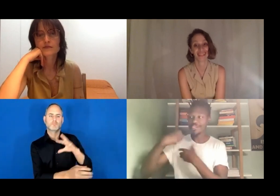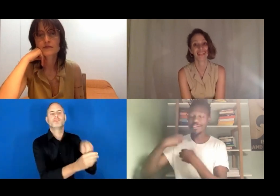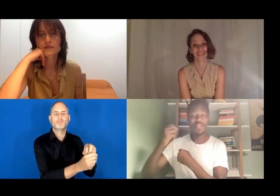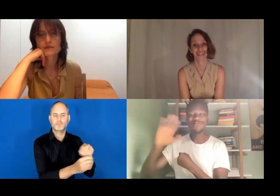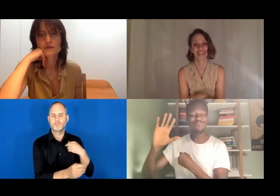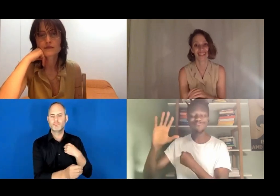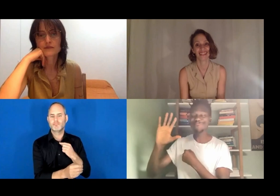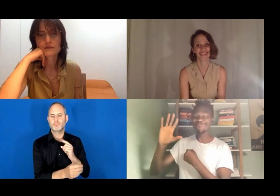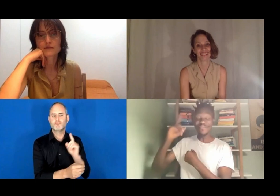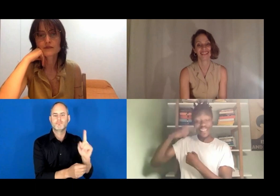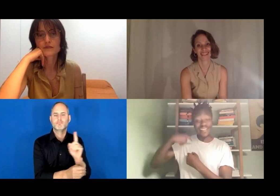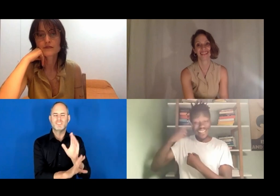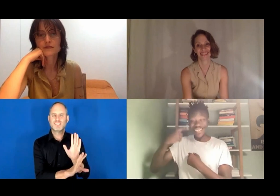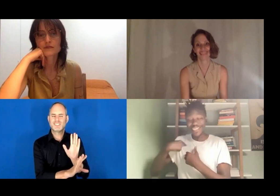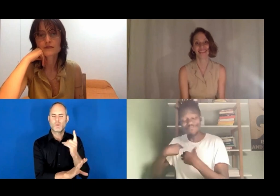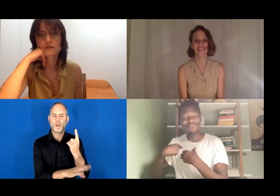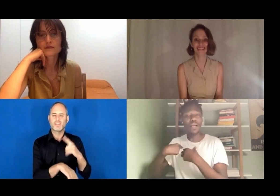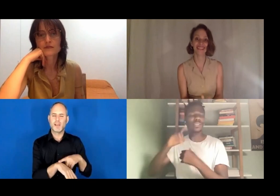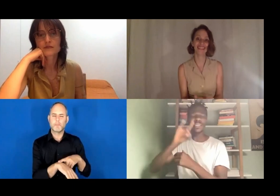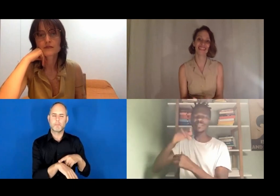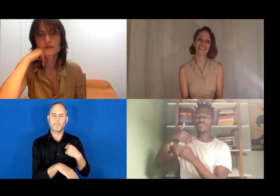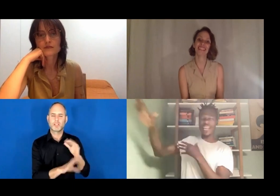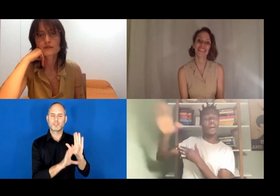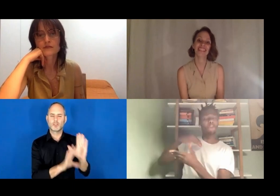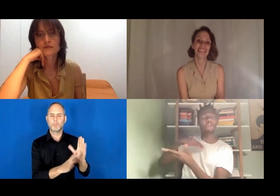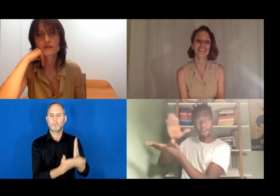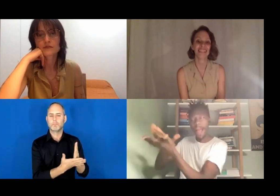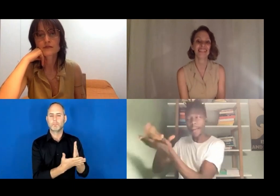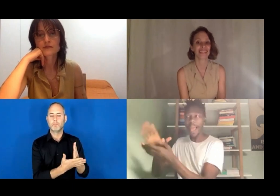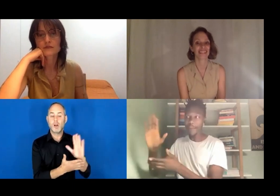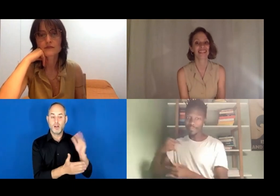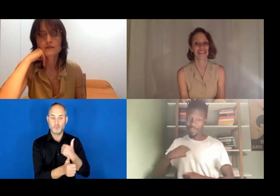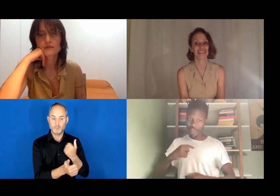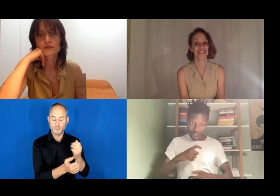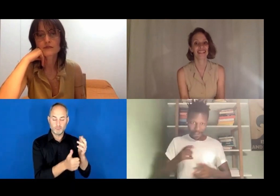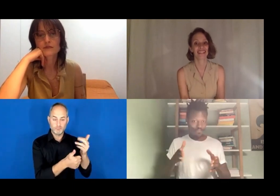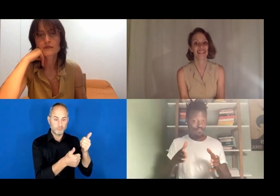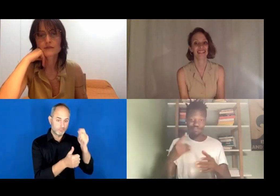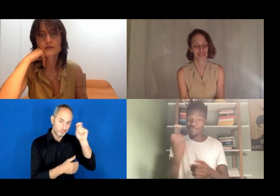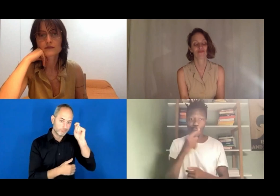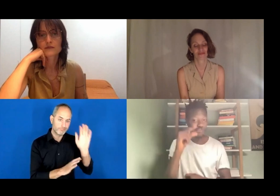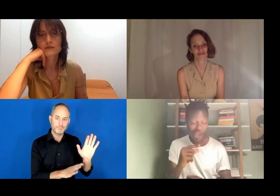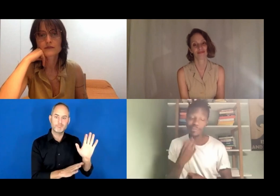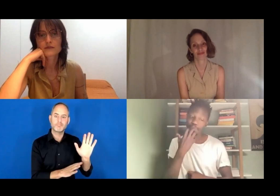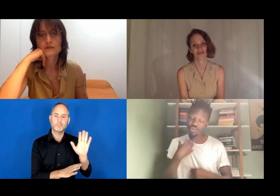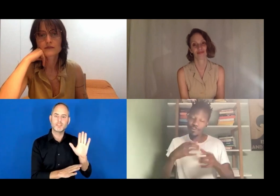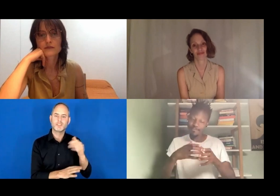drawn into the hearing framework. And of course, I want to move away from that.